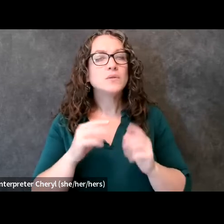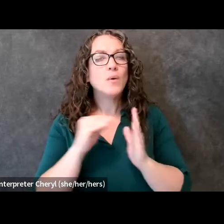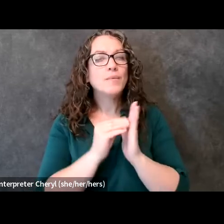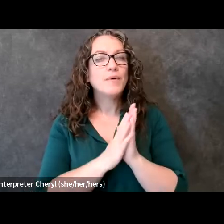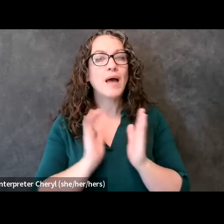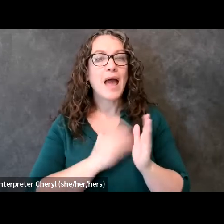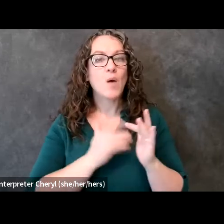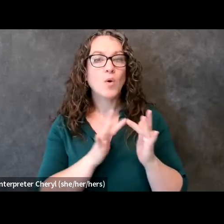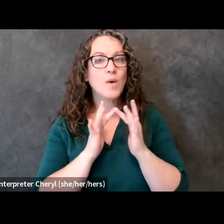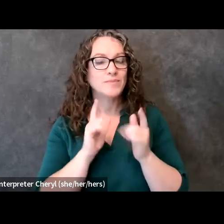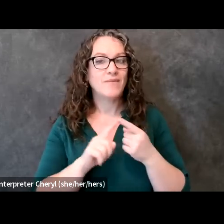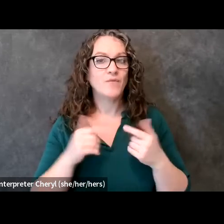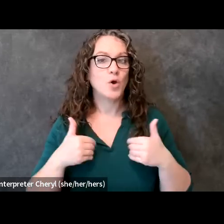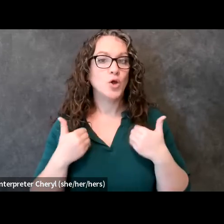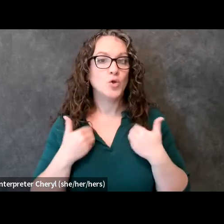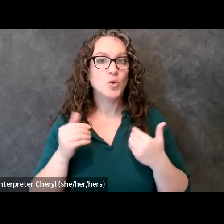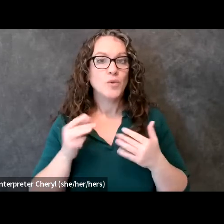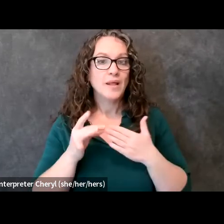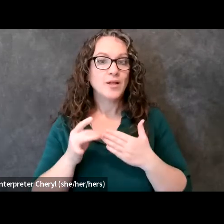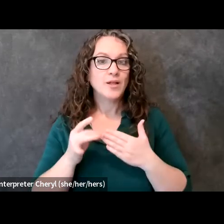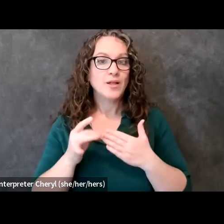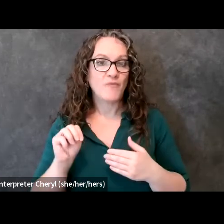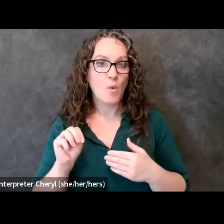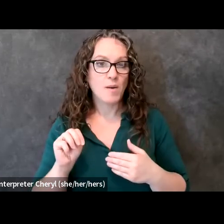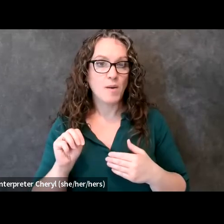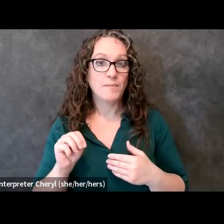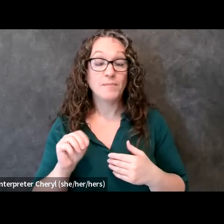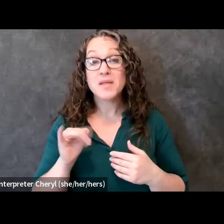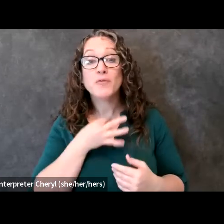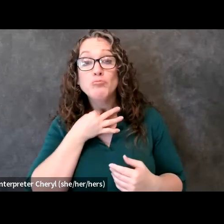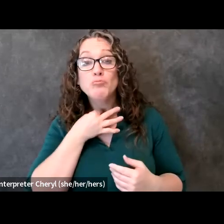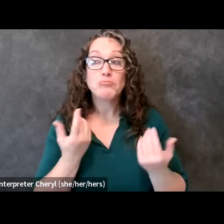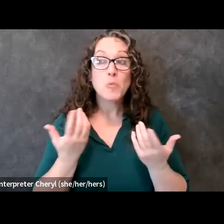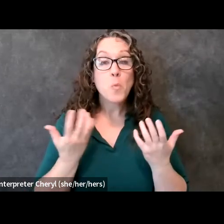leadership forums so if you'd just like to learn more about what we do you can definitely go there